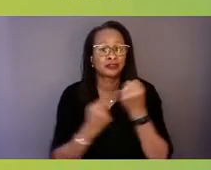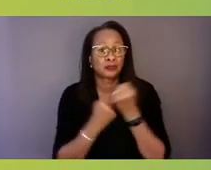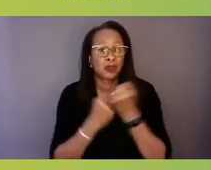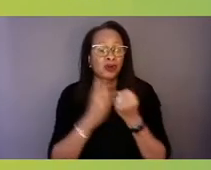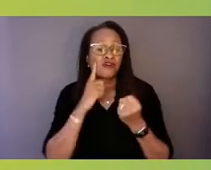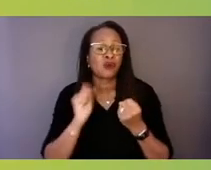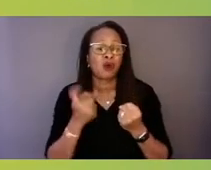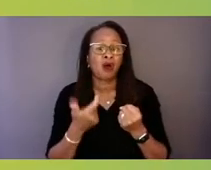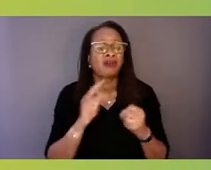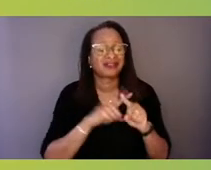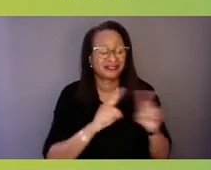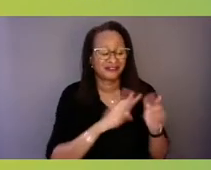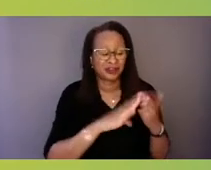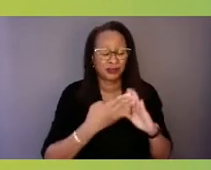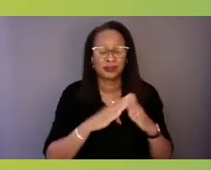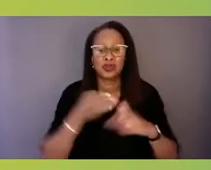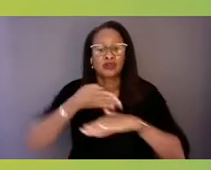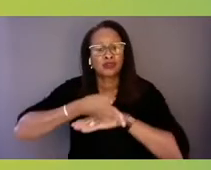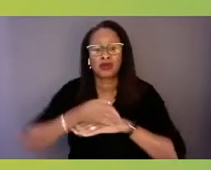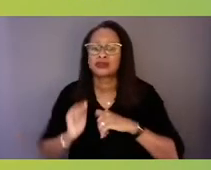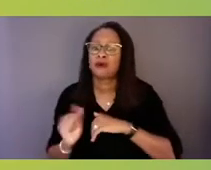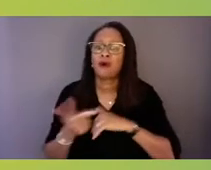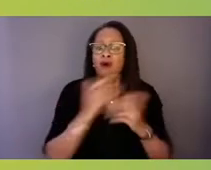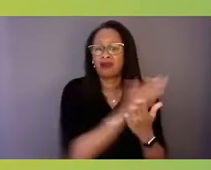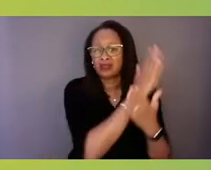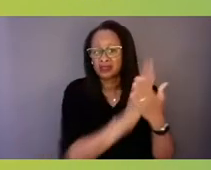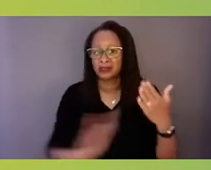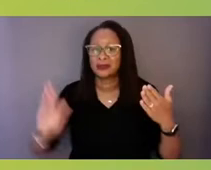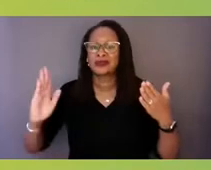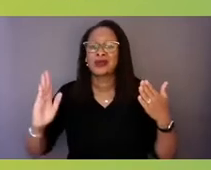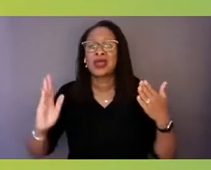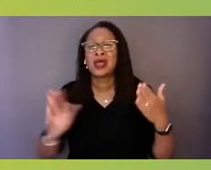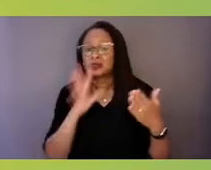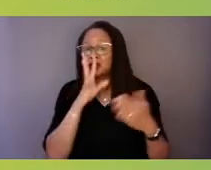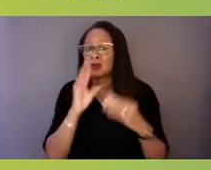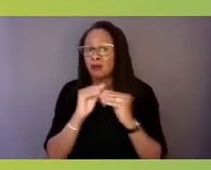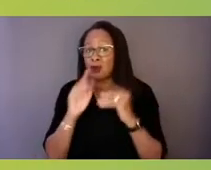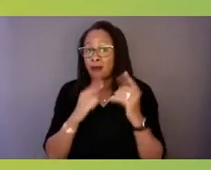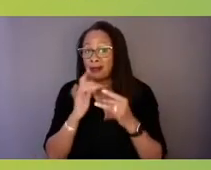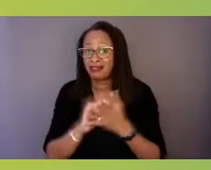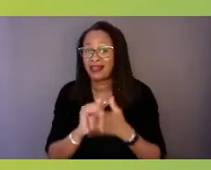across the whole continuum. We can talk more about the specifics